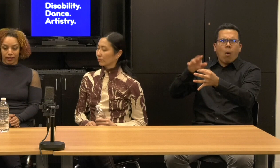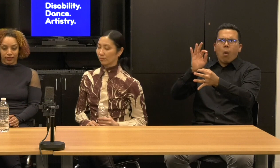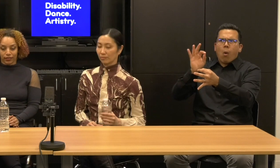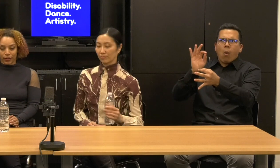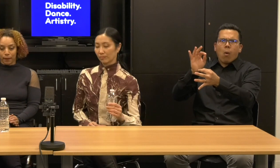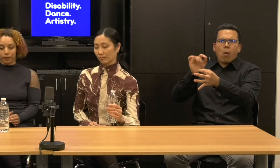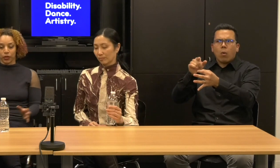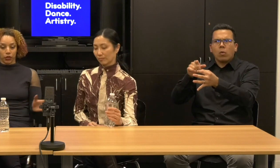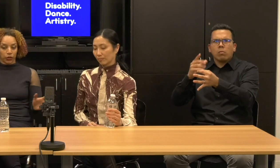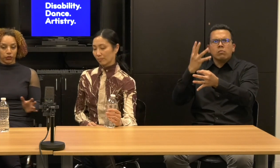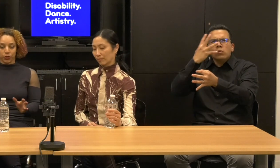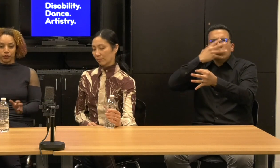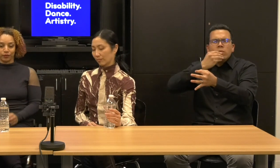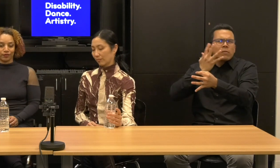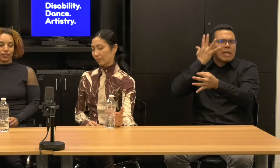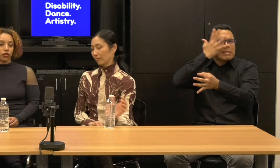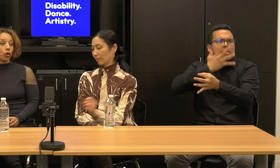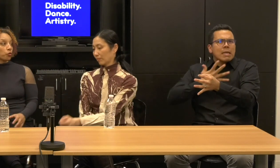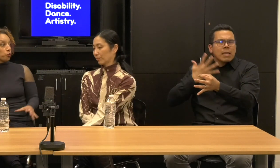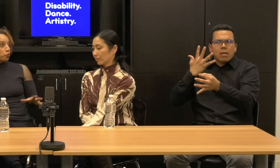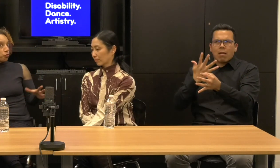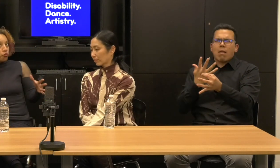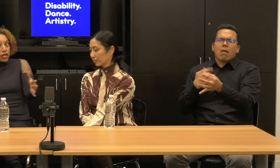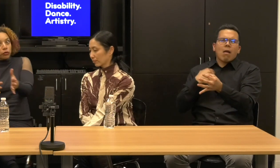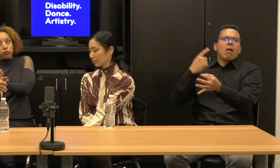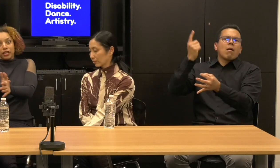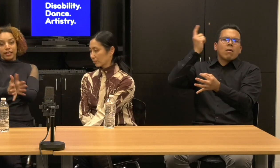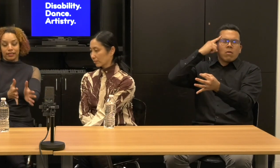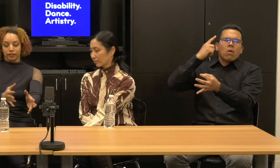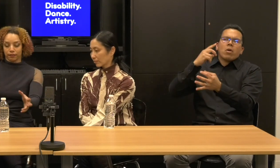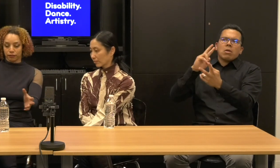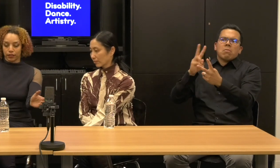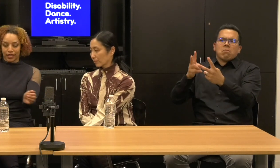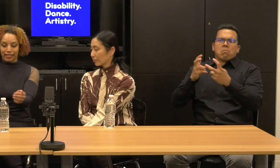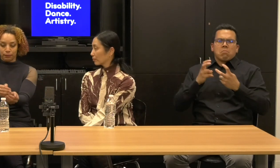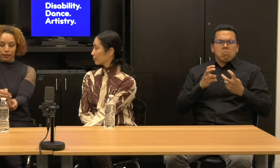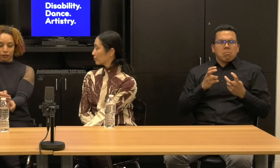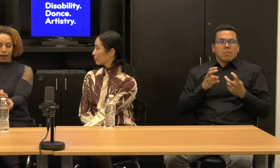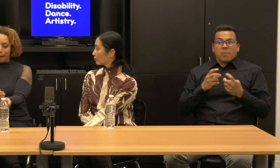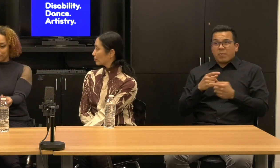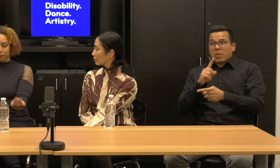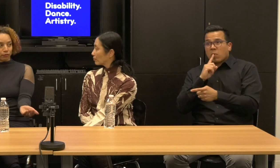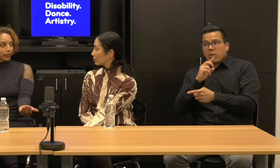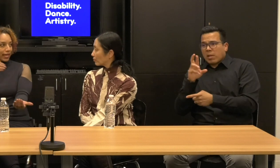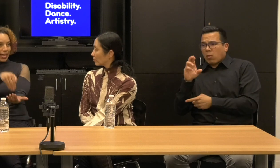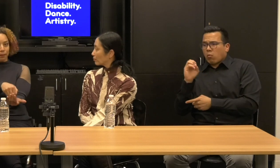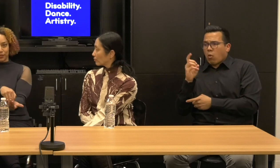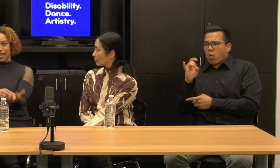You know, there's no real reason for Rodin to be on a ramp, but Rodin happened to end up on the ramp because these were converging interests.